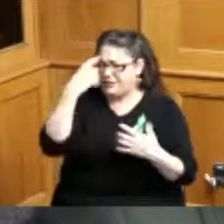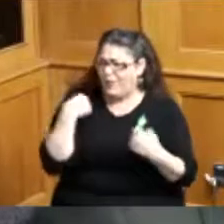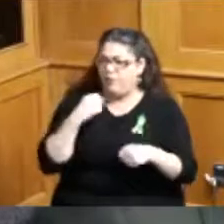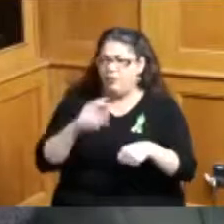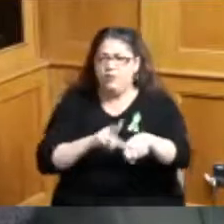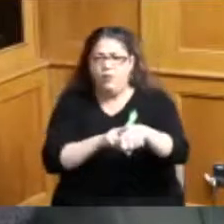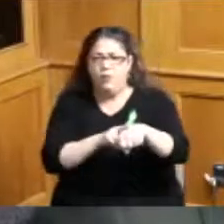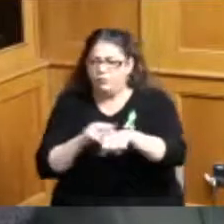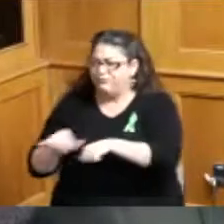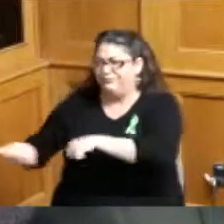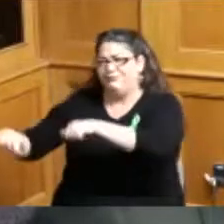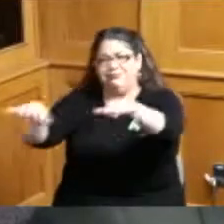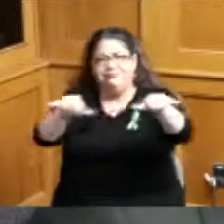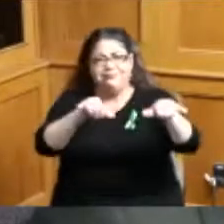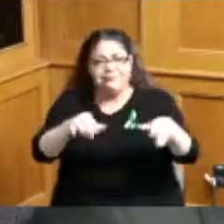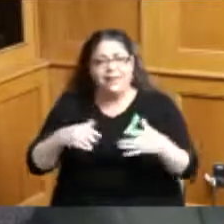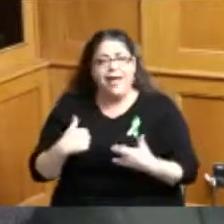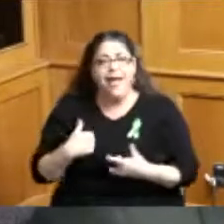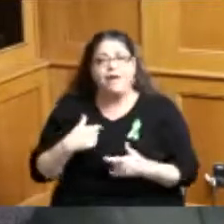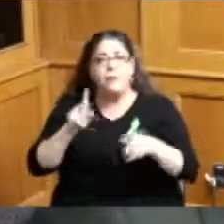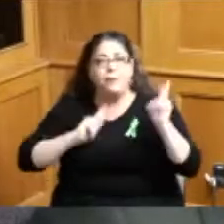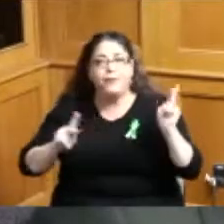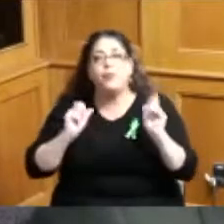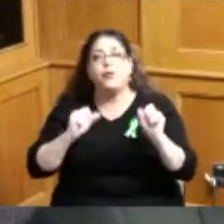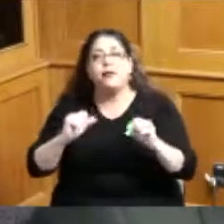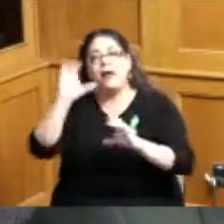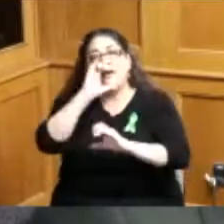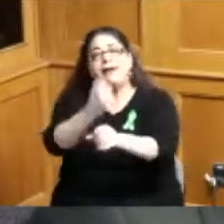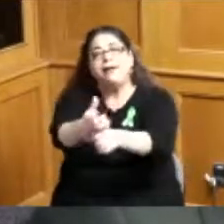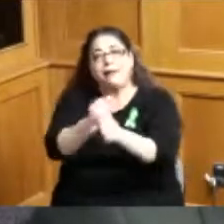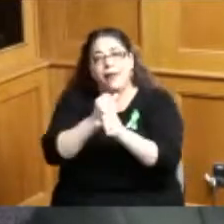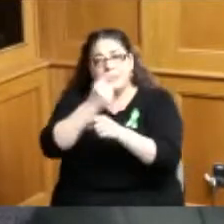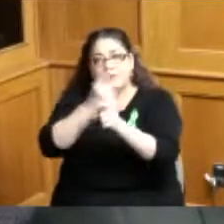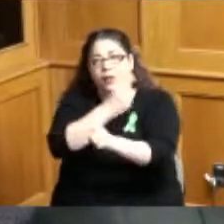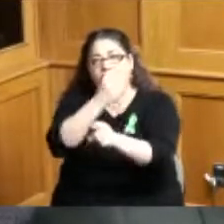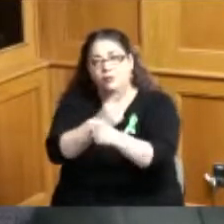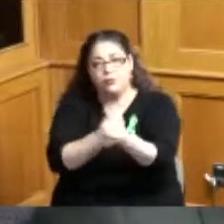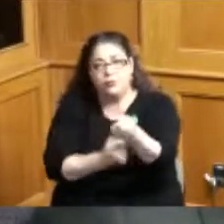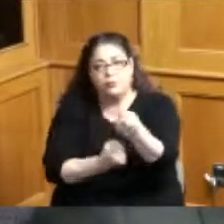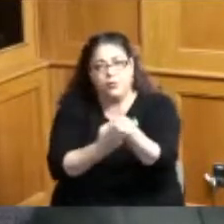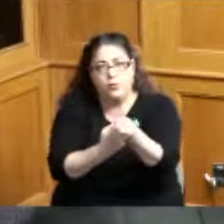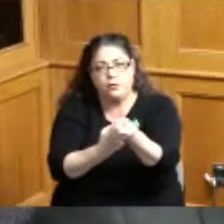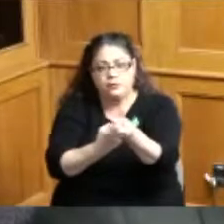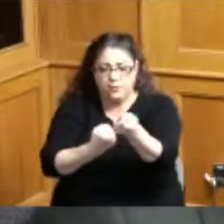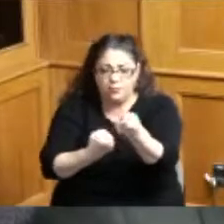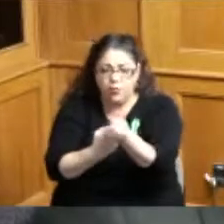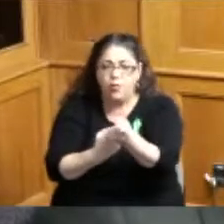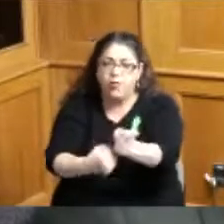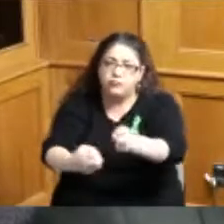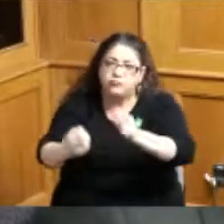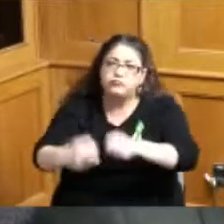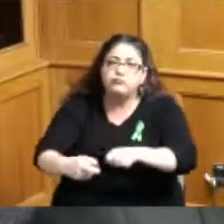comfortable seeking the support that they need because they need the support and and sometimes